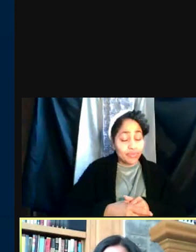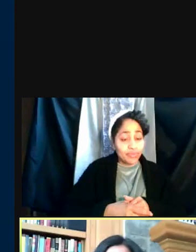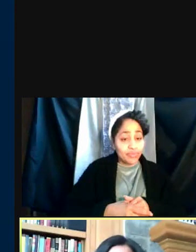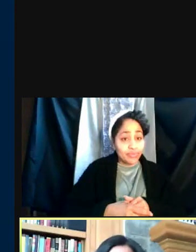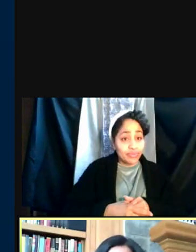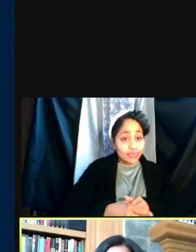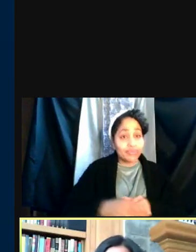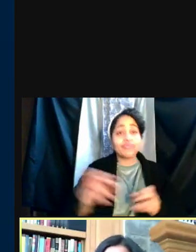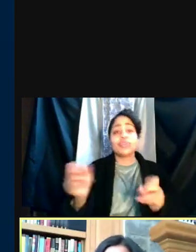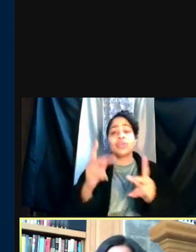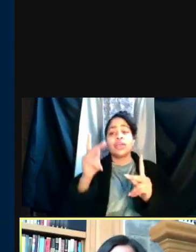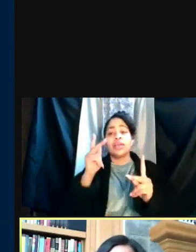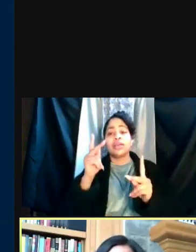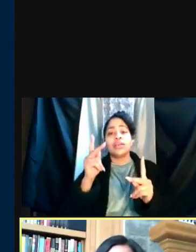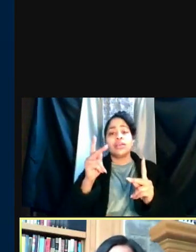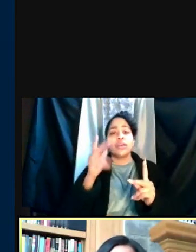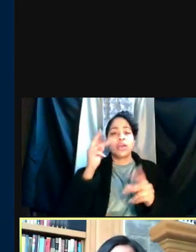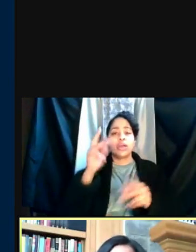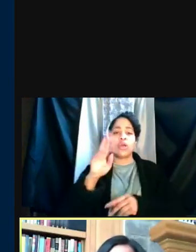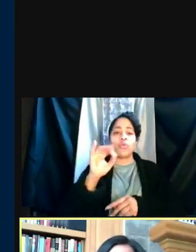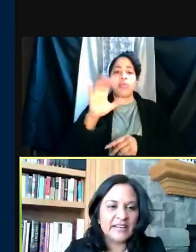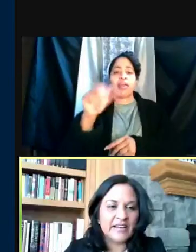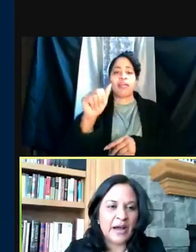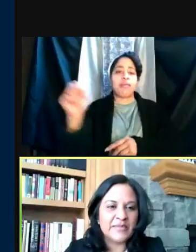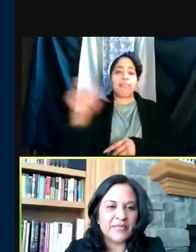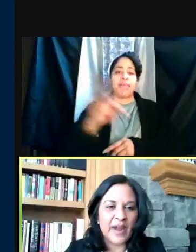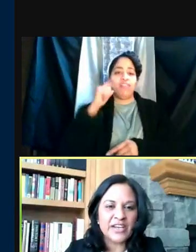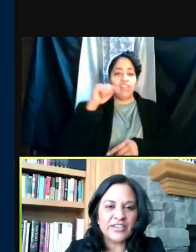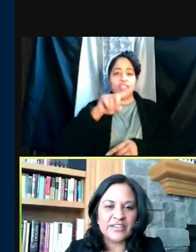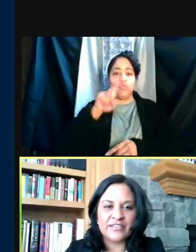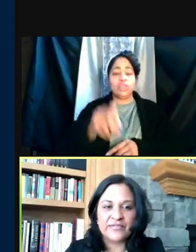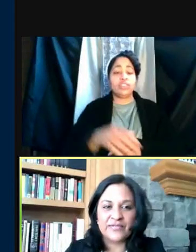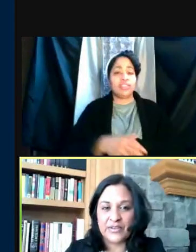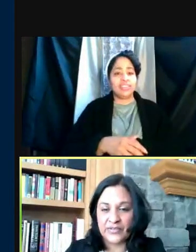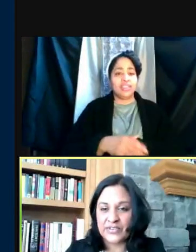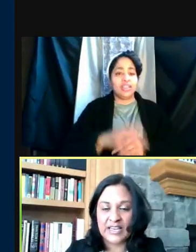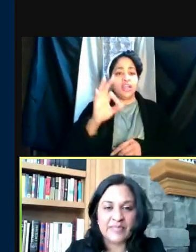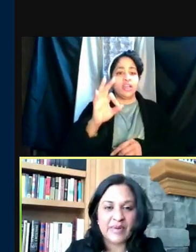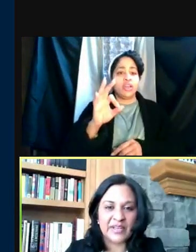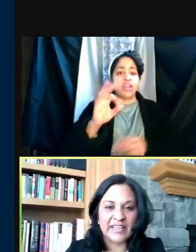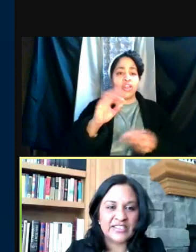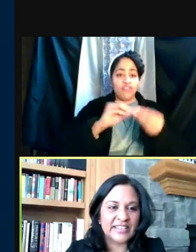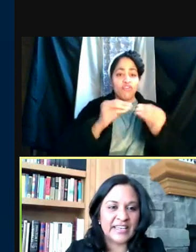Okay, we'll bring Rebecca back for this one. The fraction of the university population